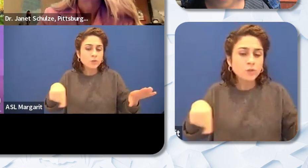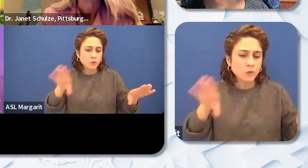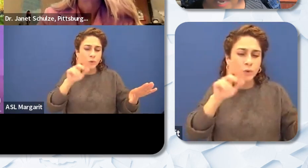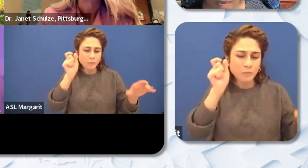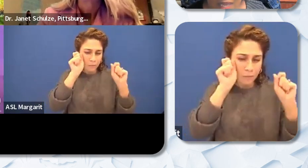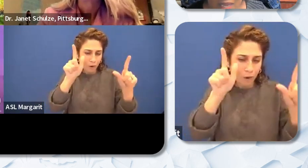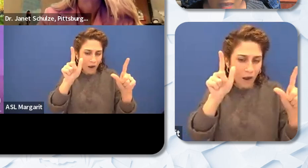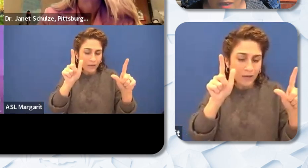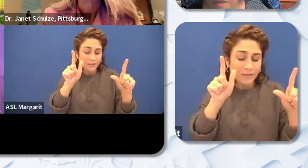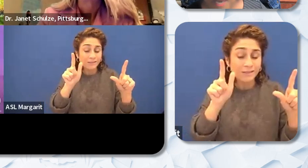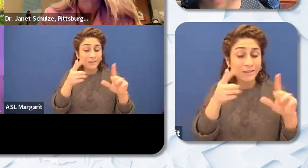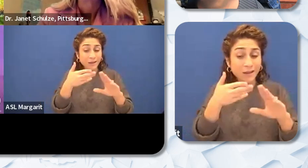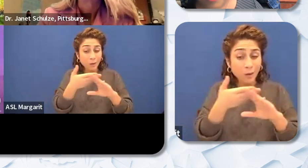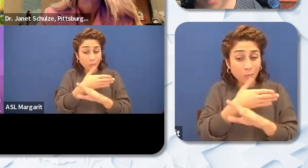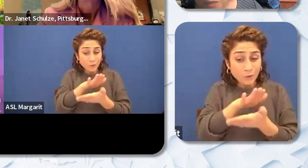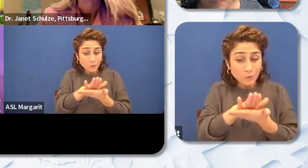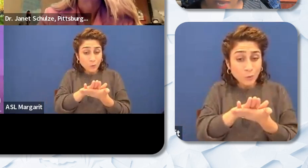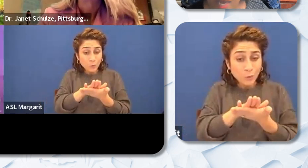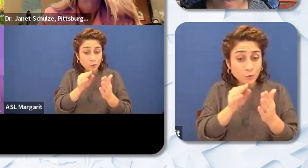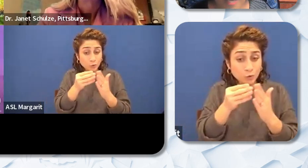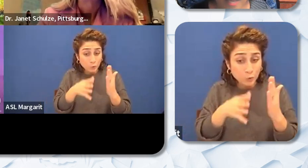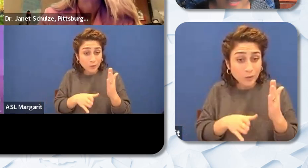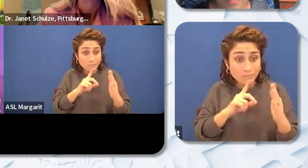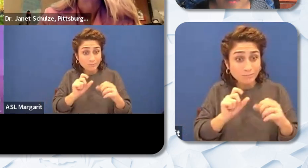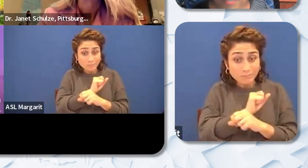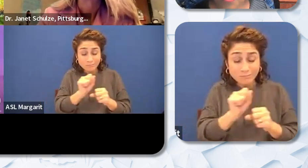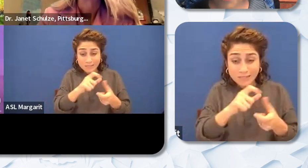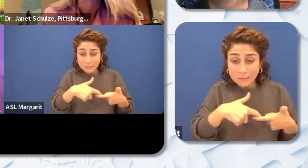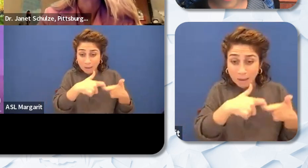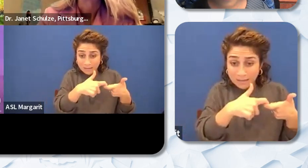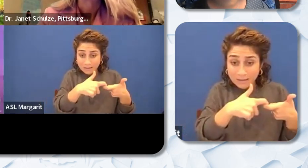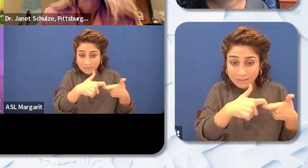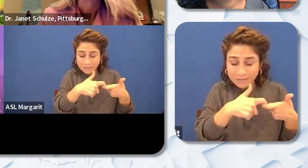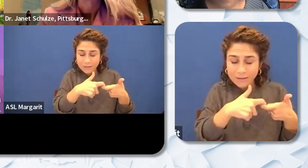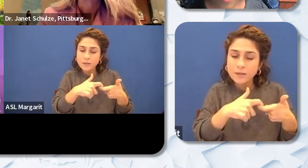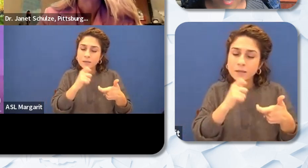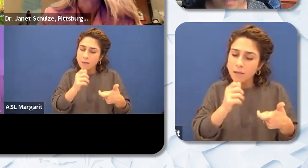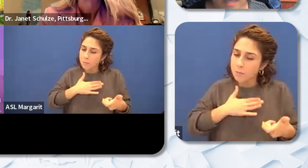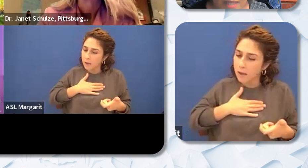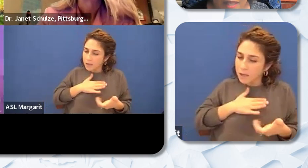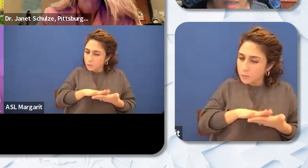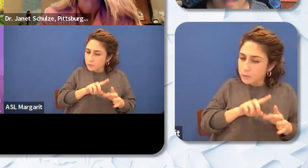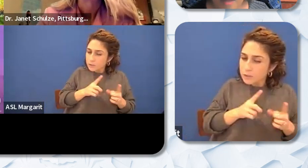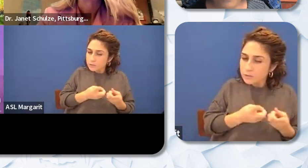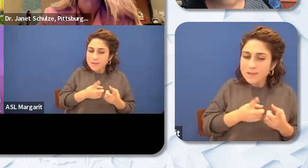suspended not in my district anyway but in some districts you find little kids. They are being